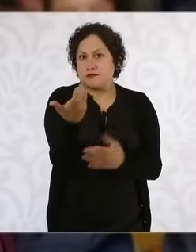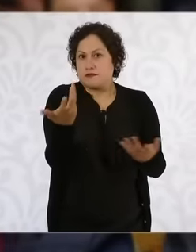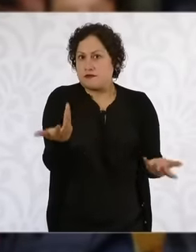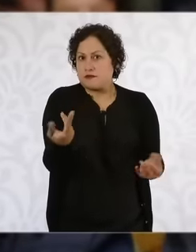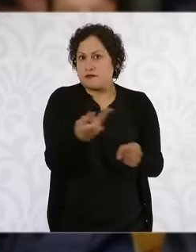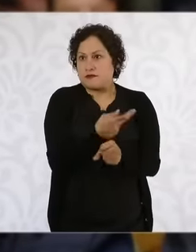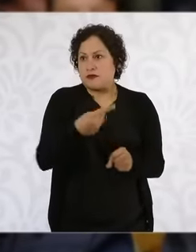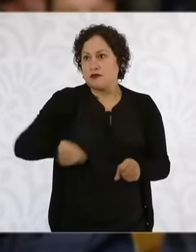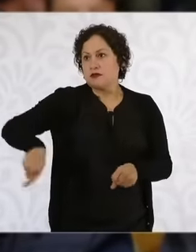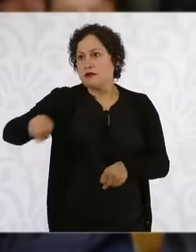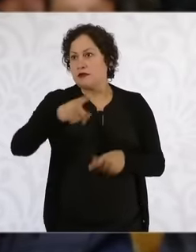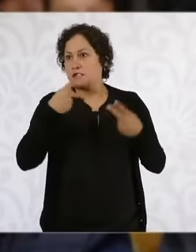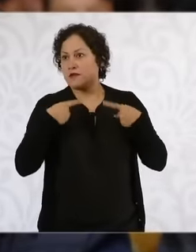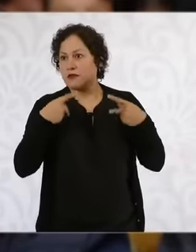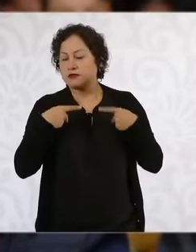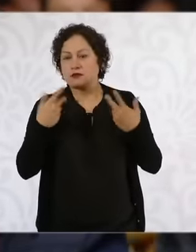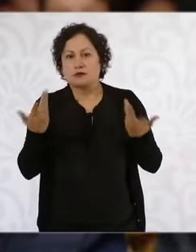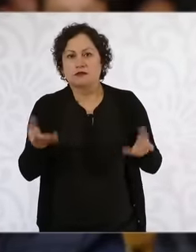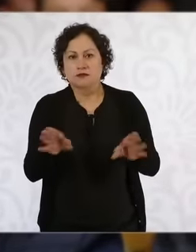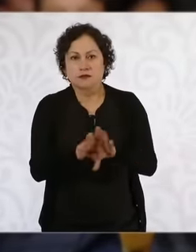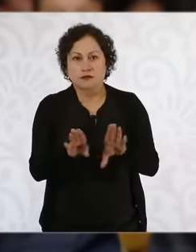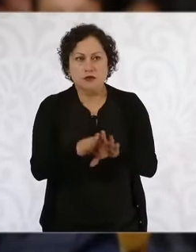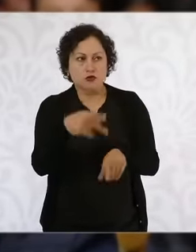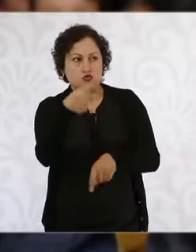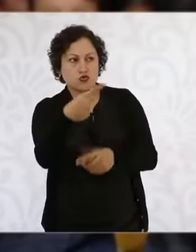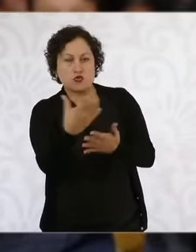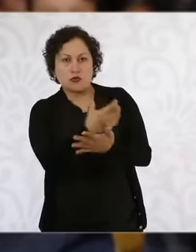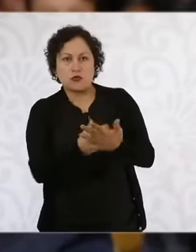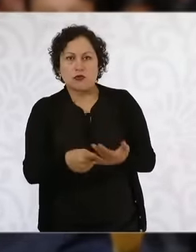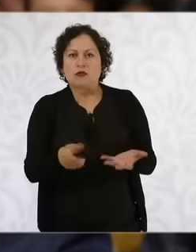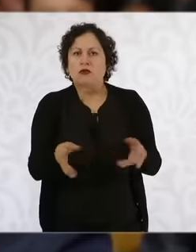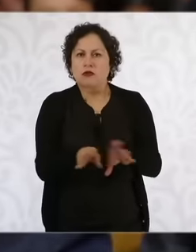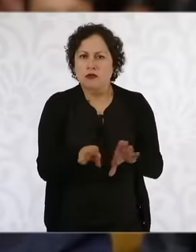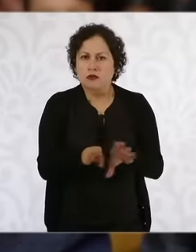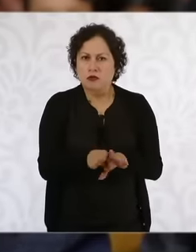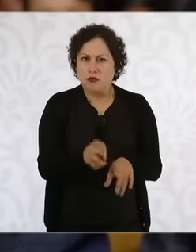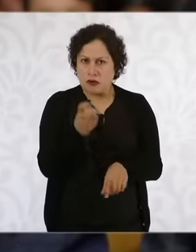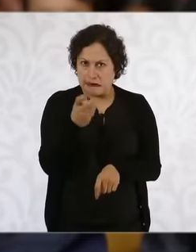of the president What are you talking about these types of events there are still excesses and privileges